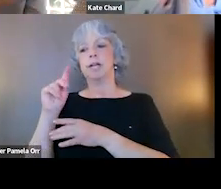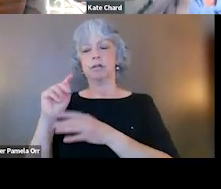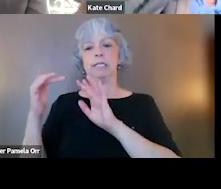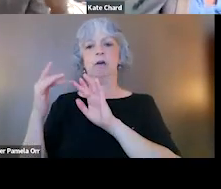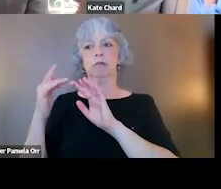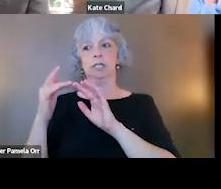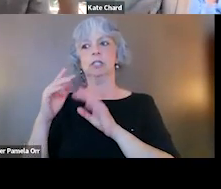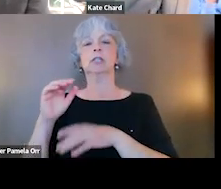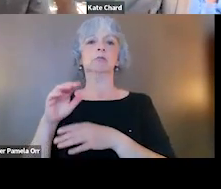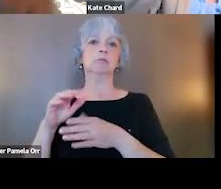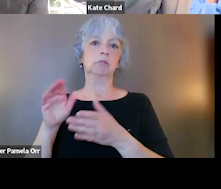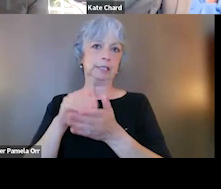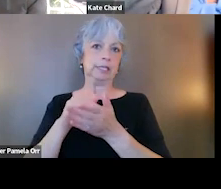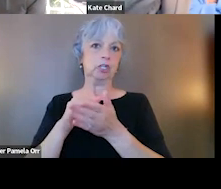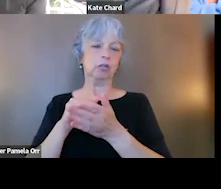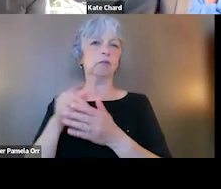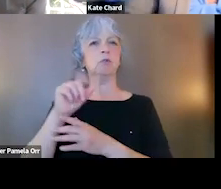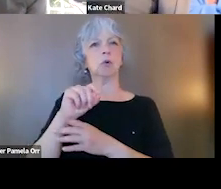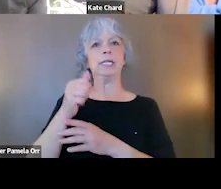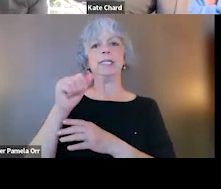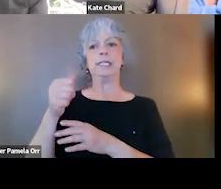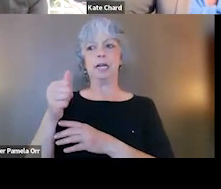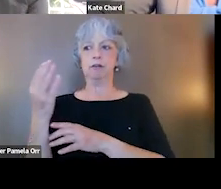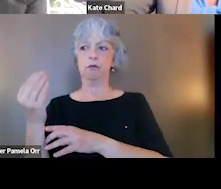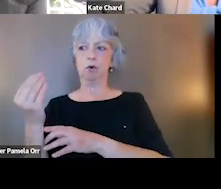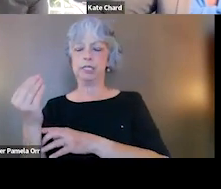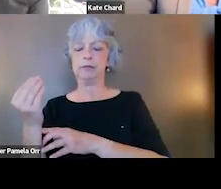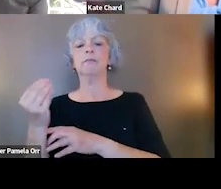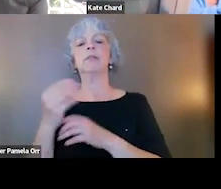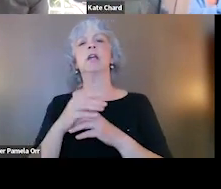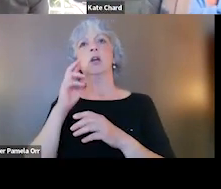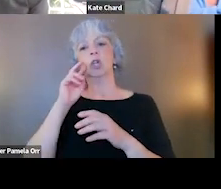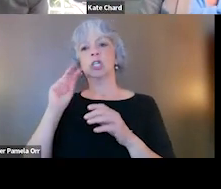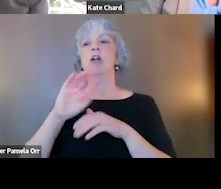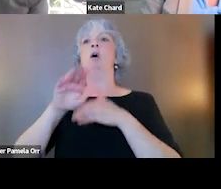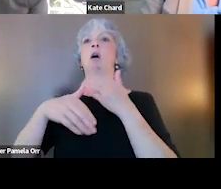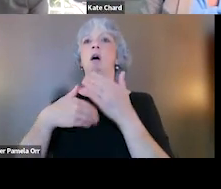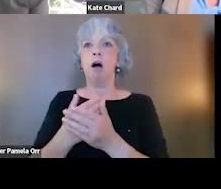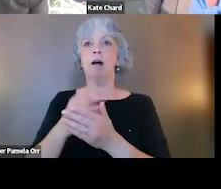So it was on data from veterans between 2010 and 2014. We looked at all veterans who VJO specialists served,